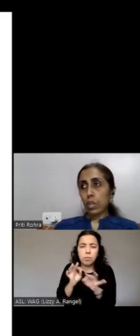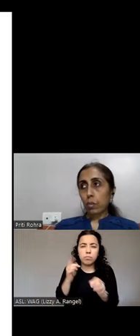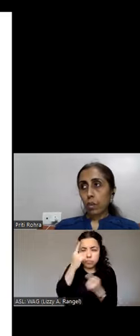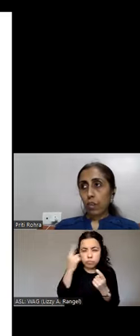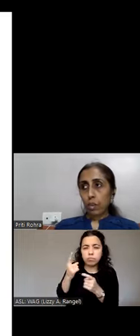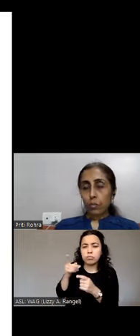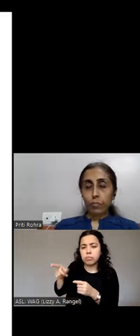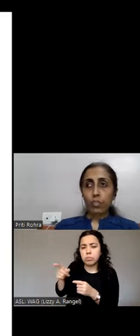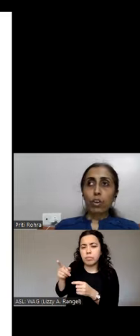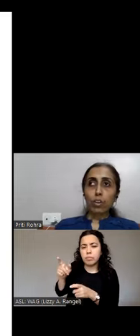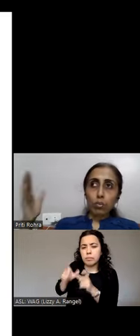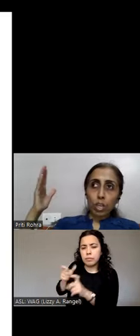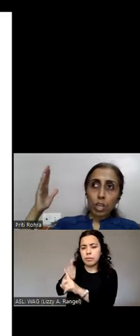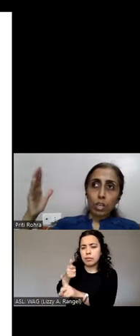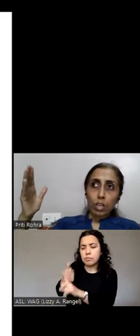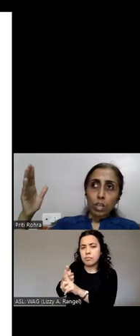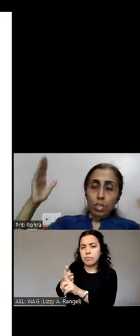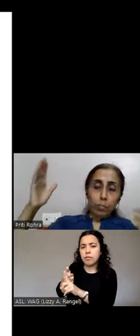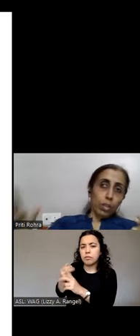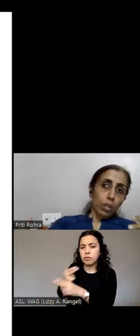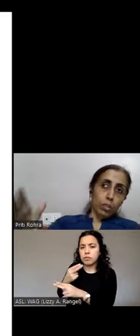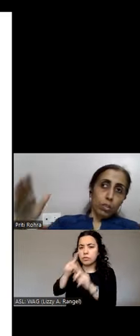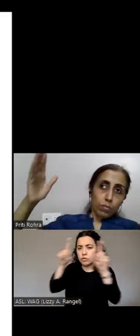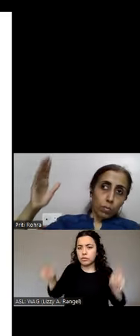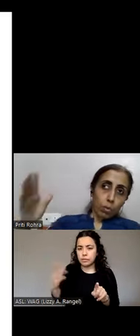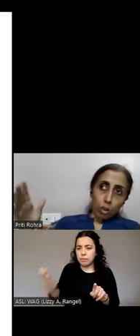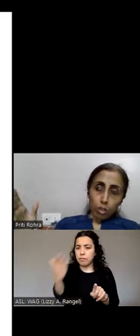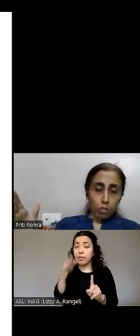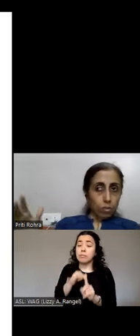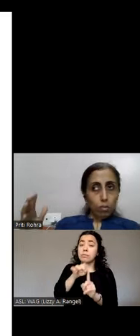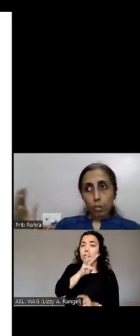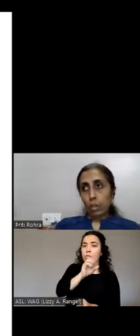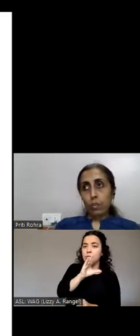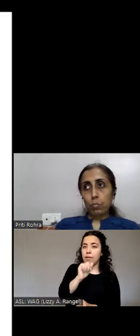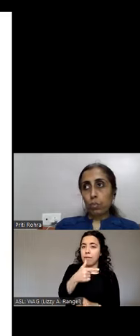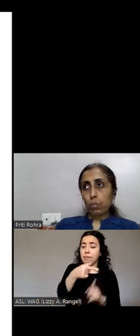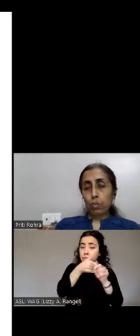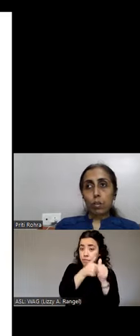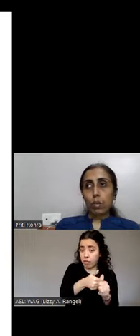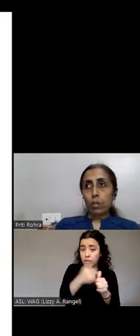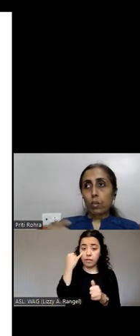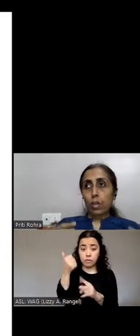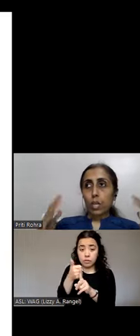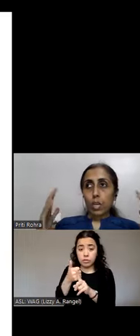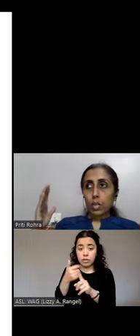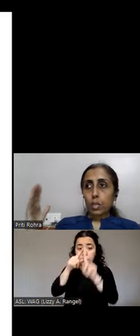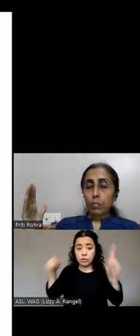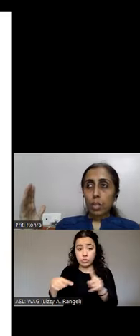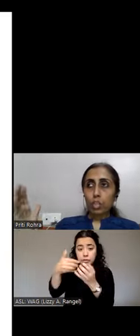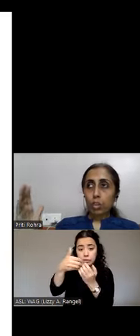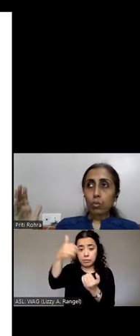magnifier. If you are using separators with borders, even more good. And make sure those